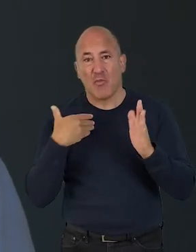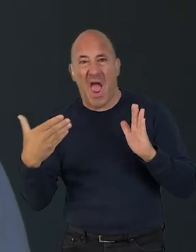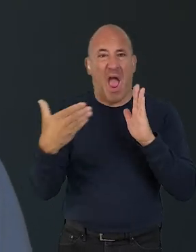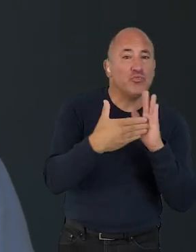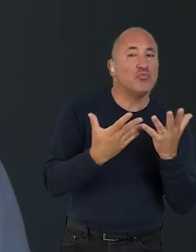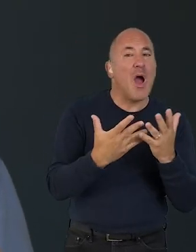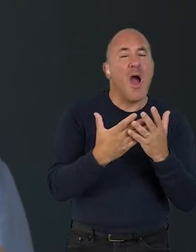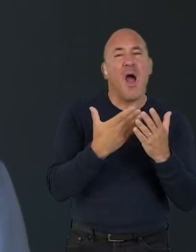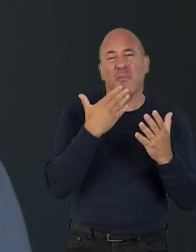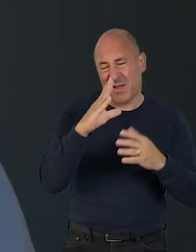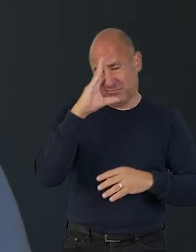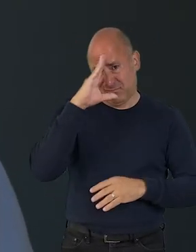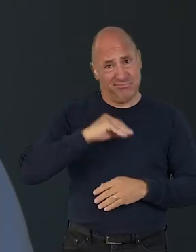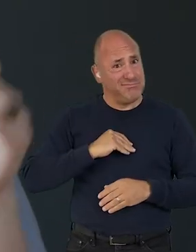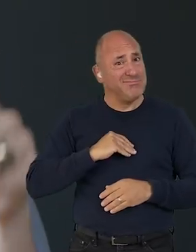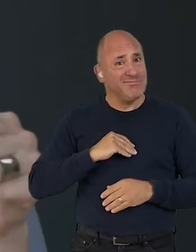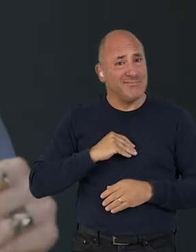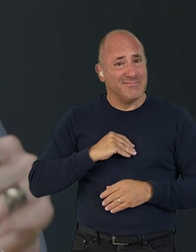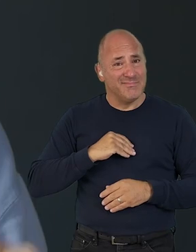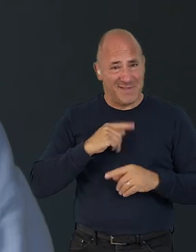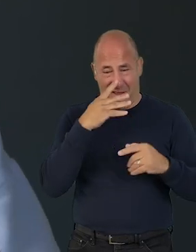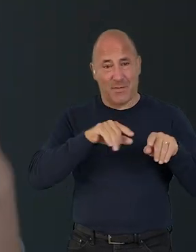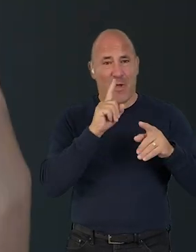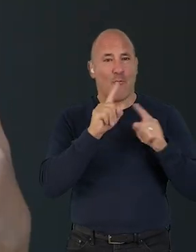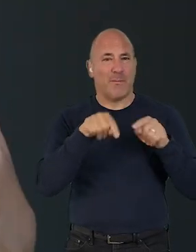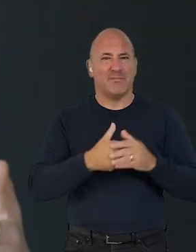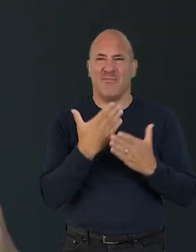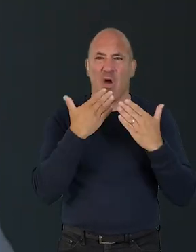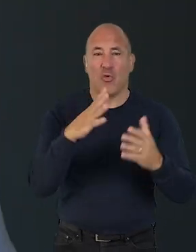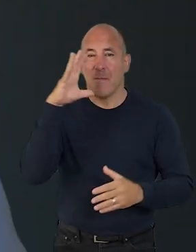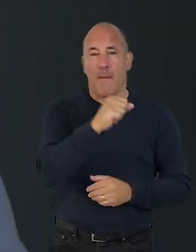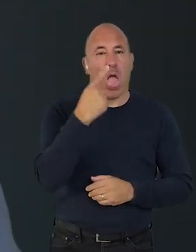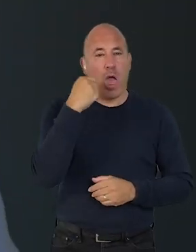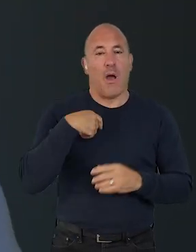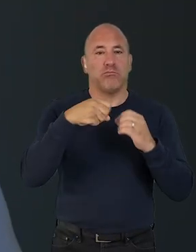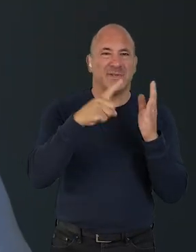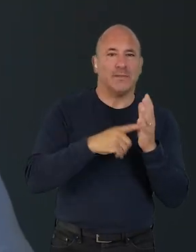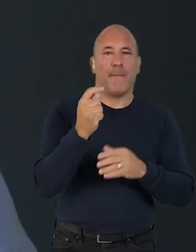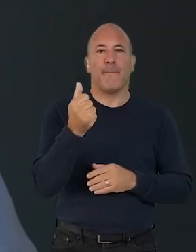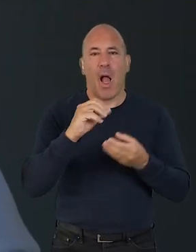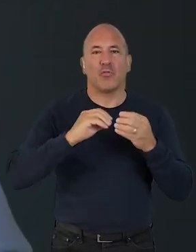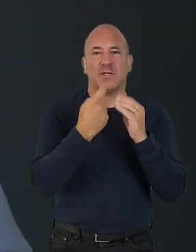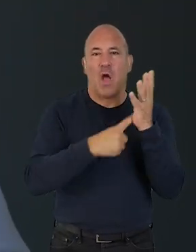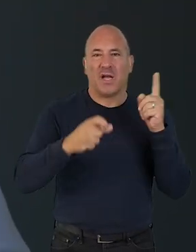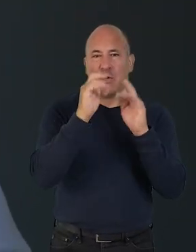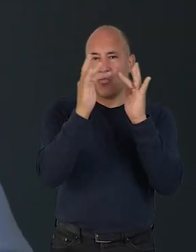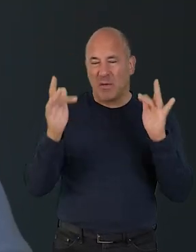and want to share or add, do comment below. Thanks so much. Remember to cheack out the Bristol+Bath Creative R+D website